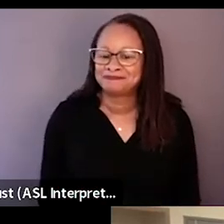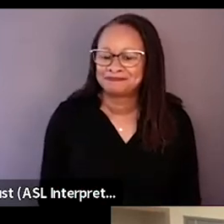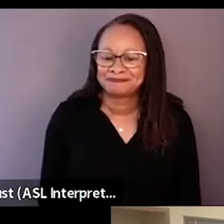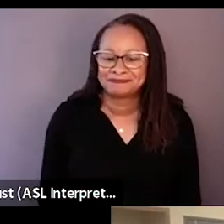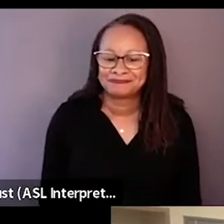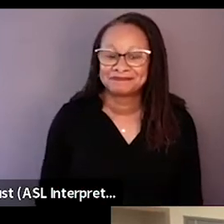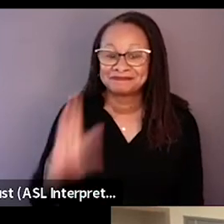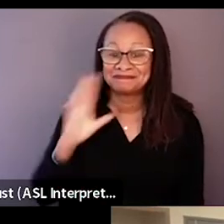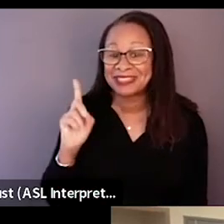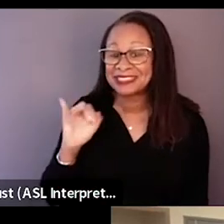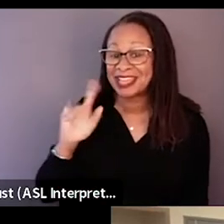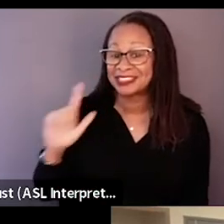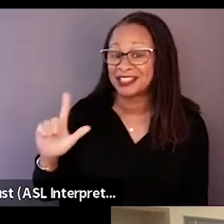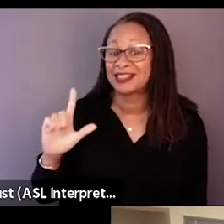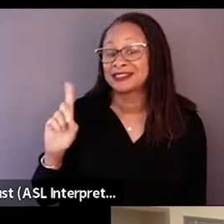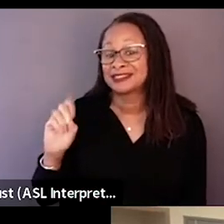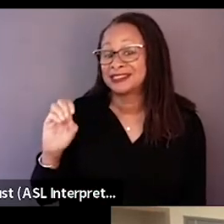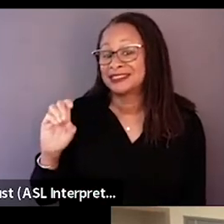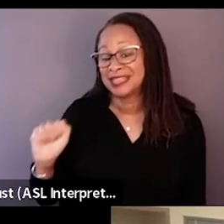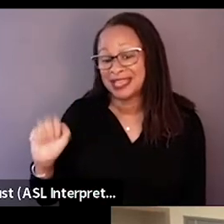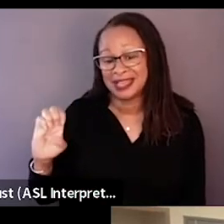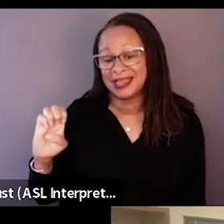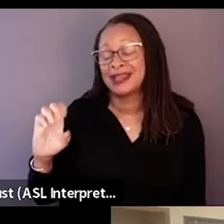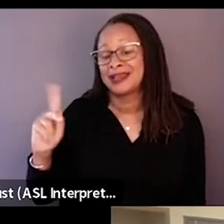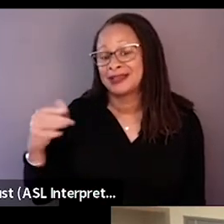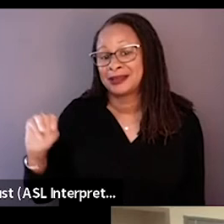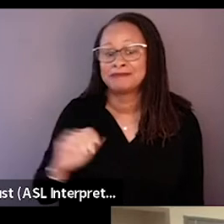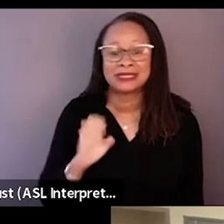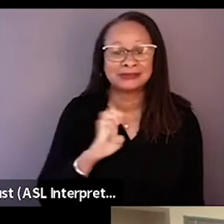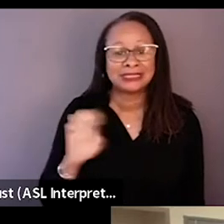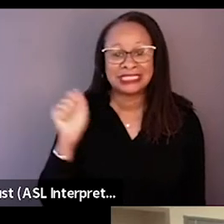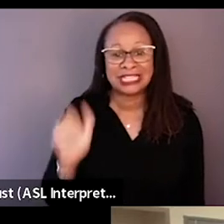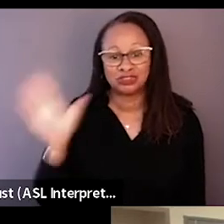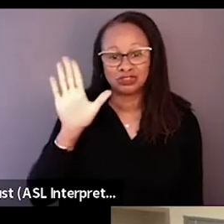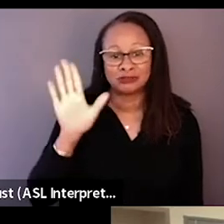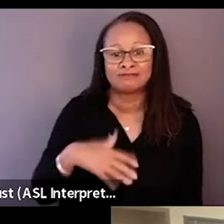And I'm Daniel Dae Kim. I am East Asian. I have dark hair.